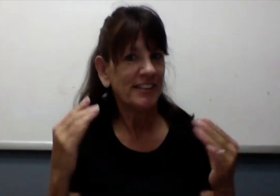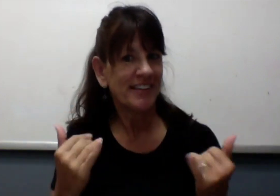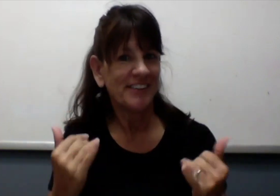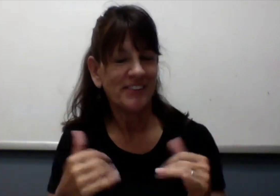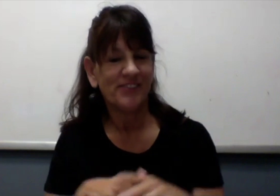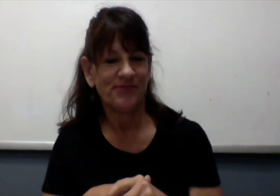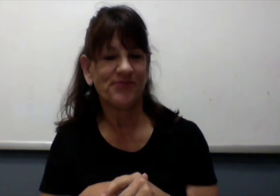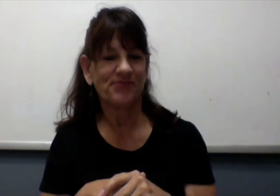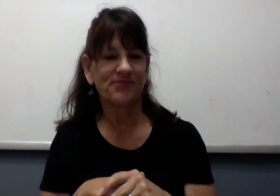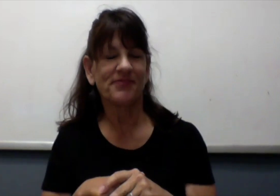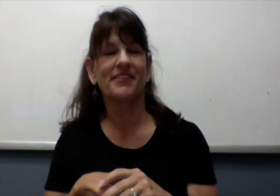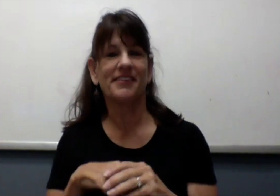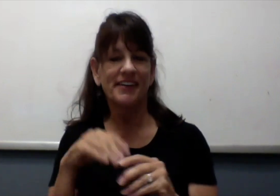the grandmother of two deaf grandchildren.